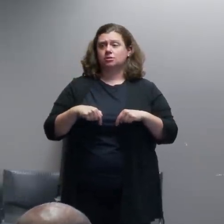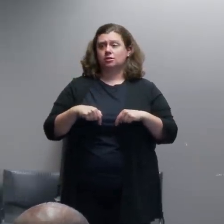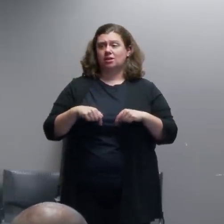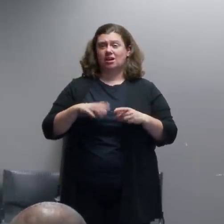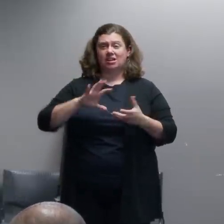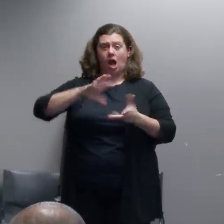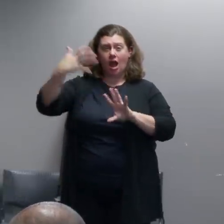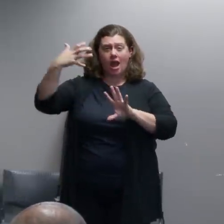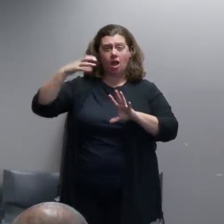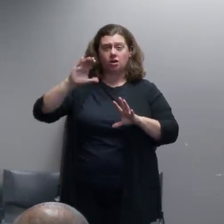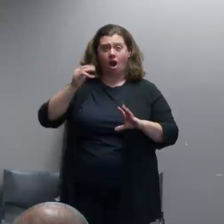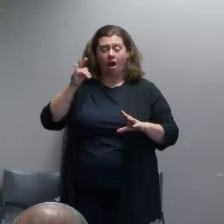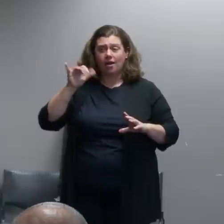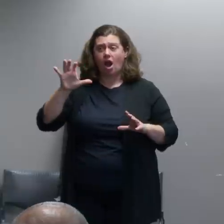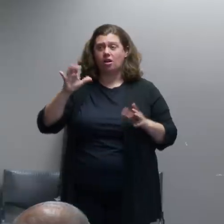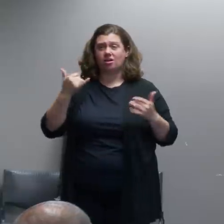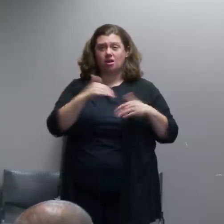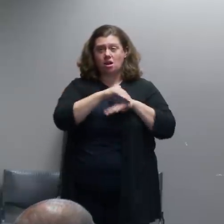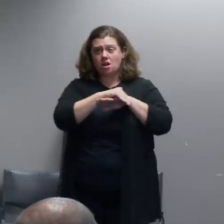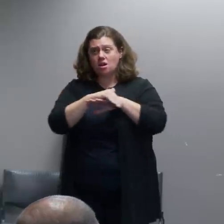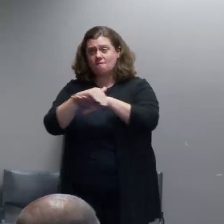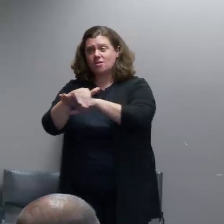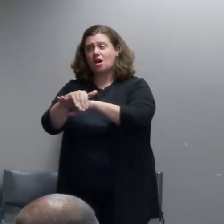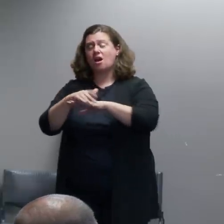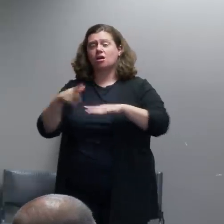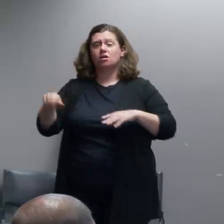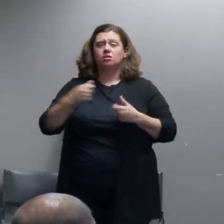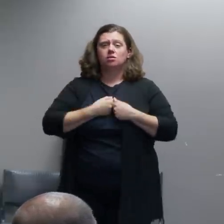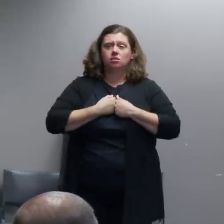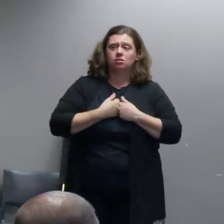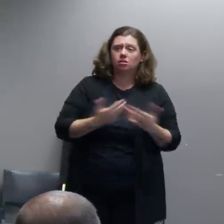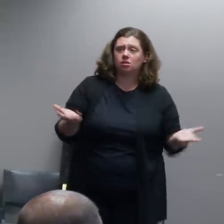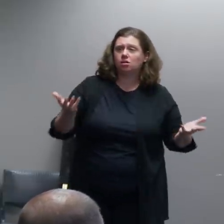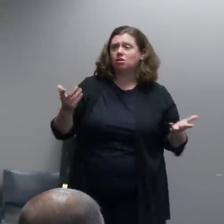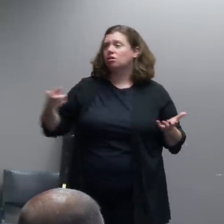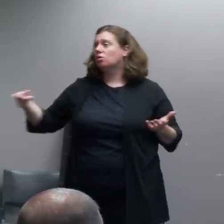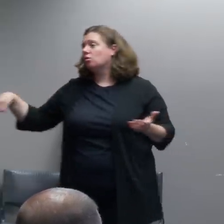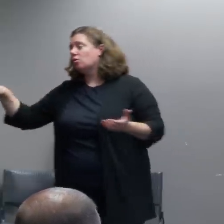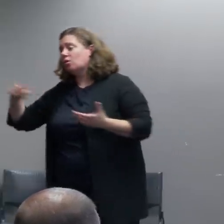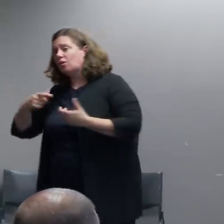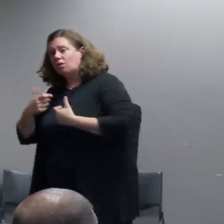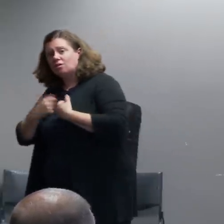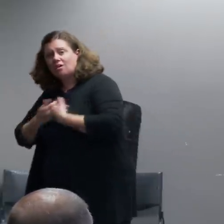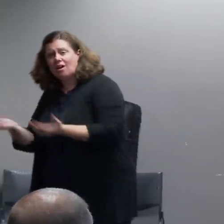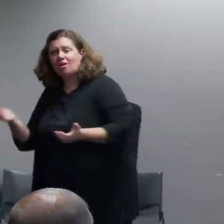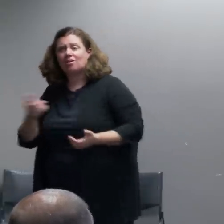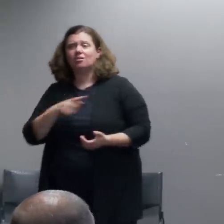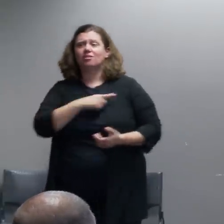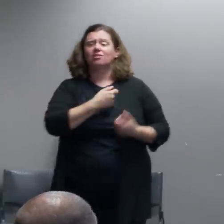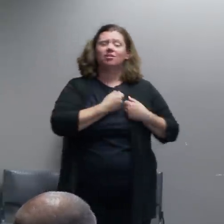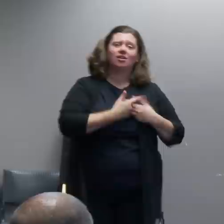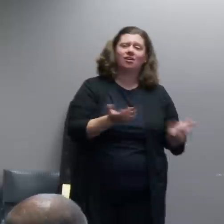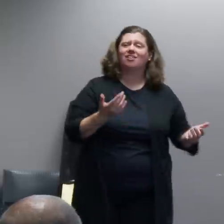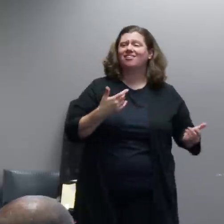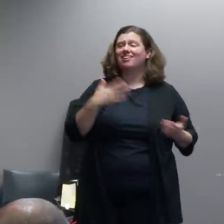and just because people are tired and just because we are pushing our officers and our organization